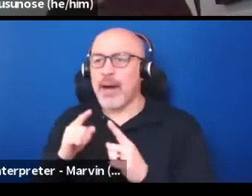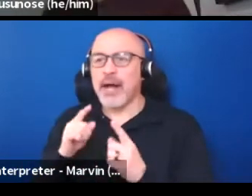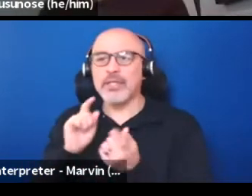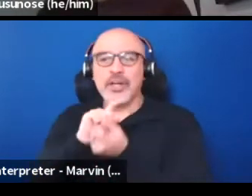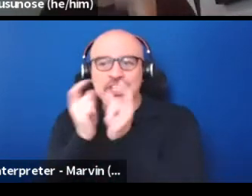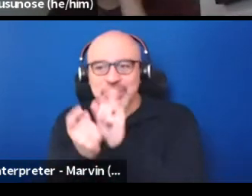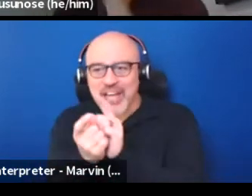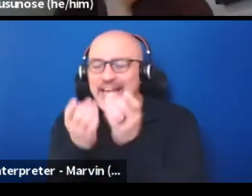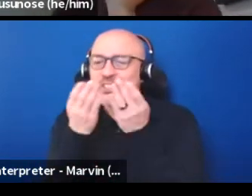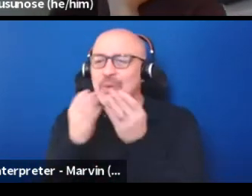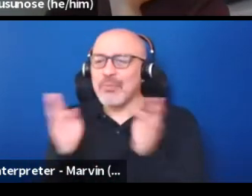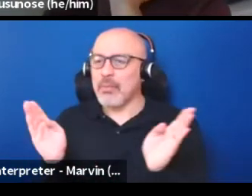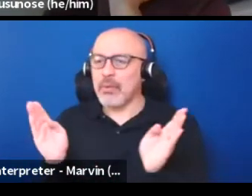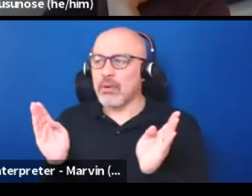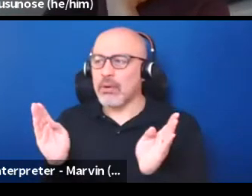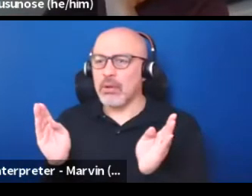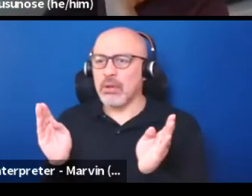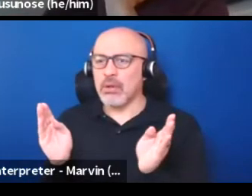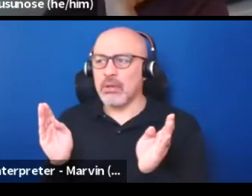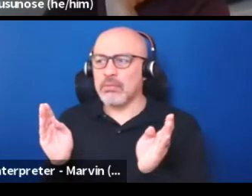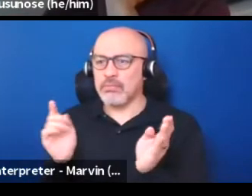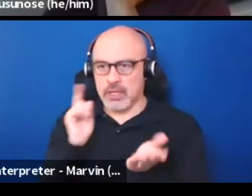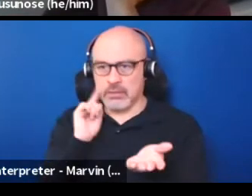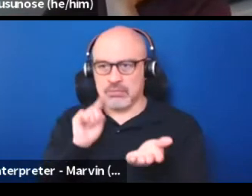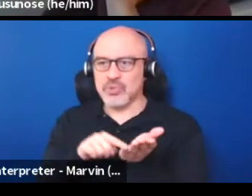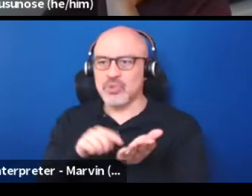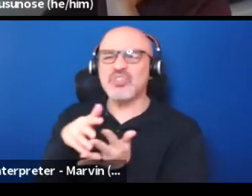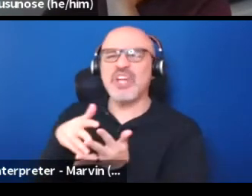What it looked like to go back to our roots in those different sorts of ways.